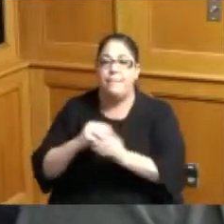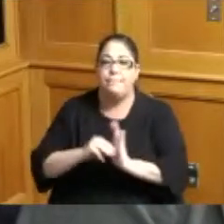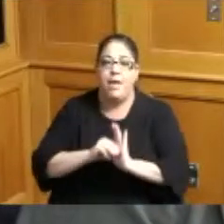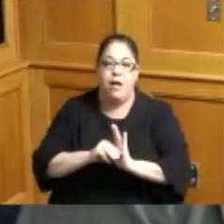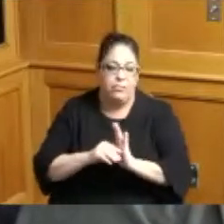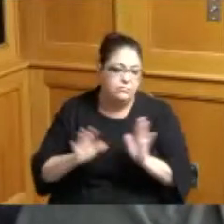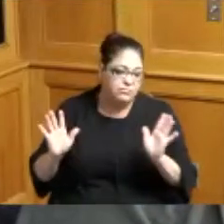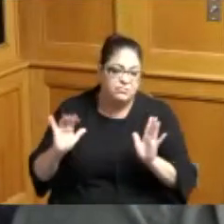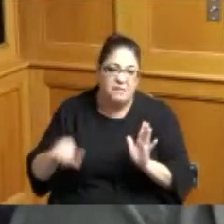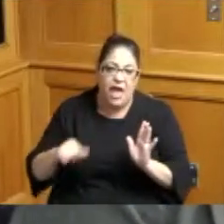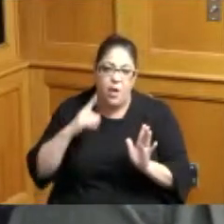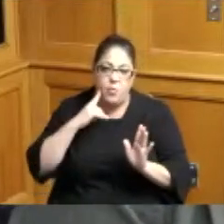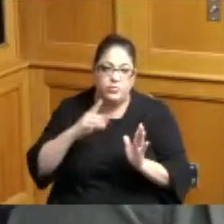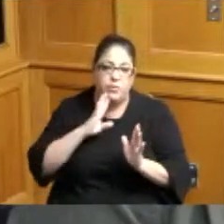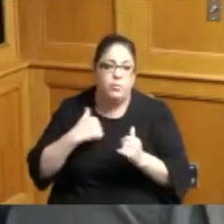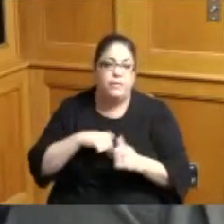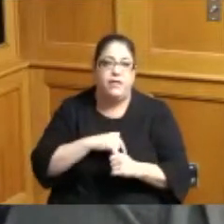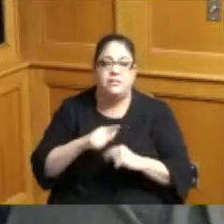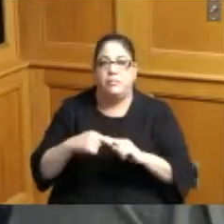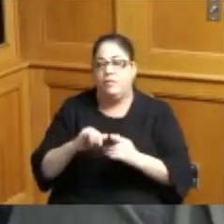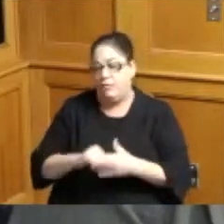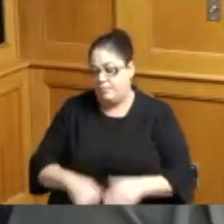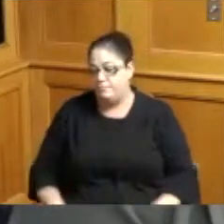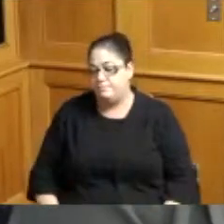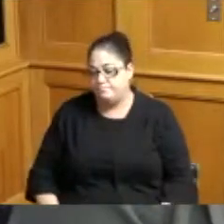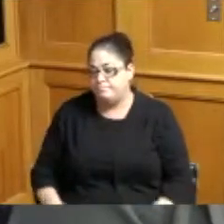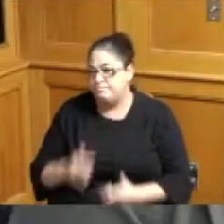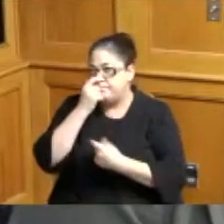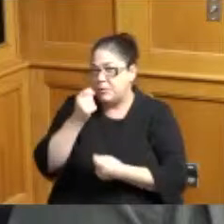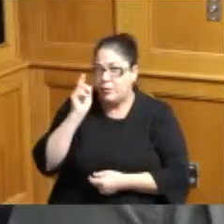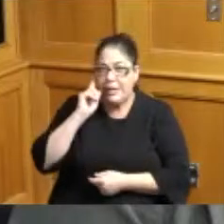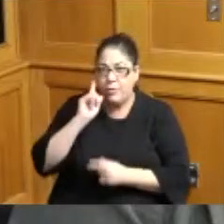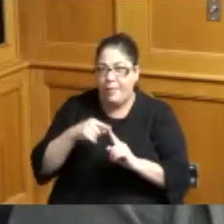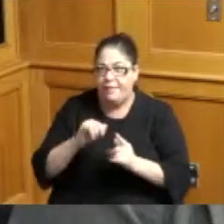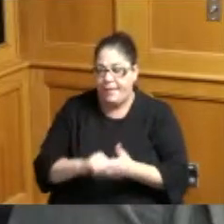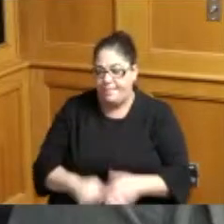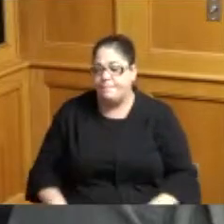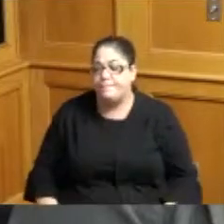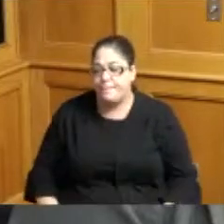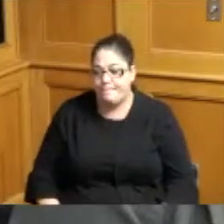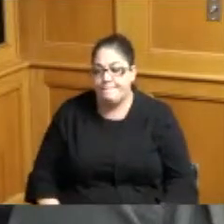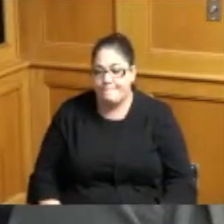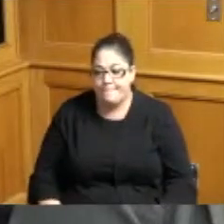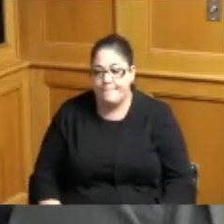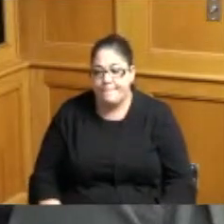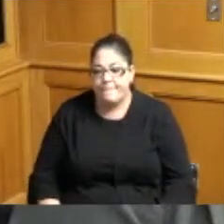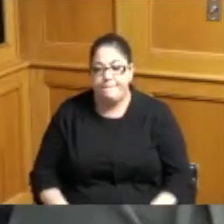to talk to us about each of us about so I'm very interested to hear more about it I also met with